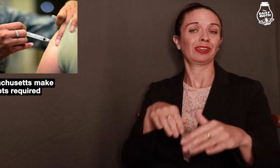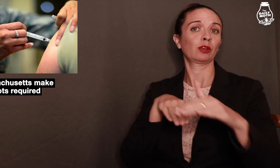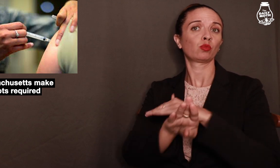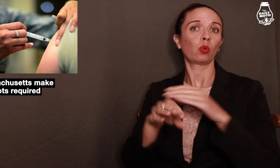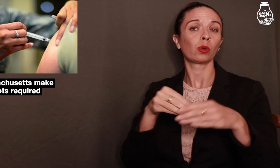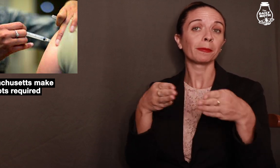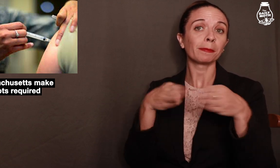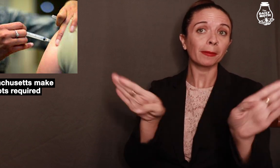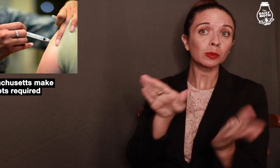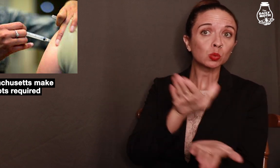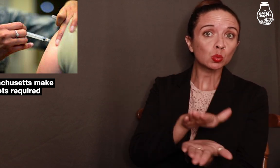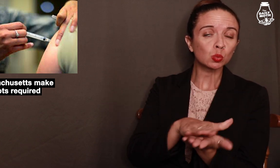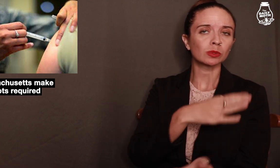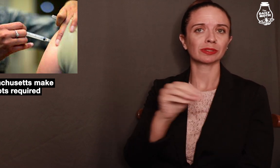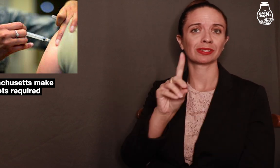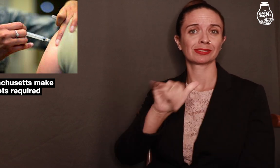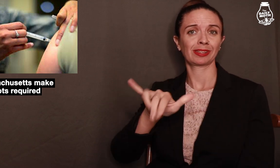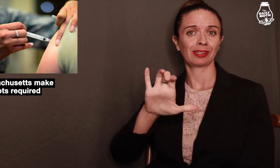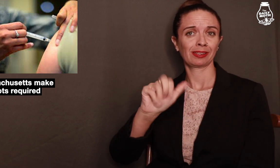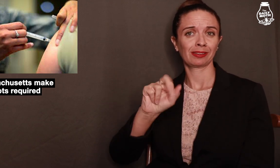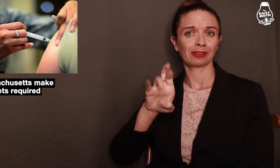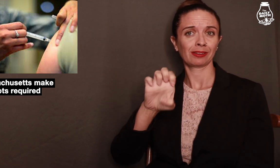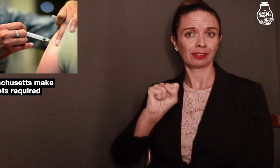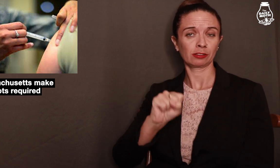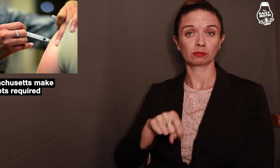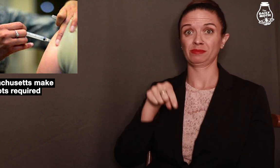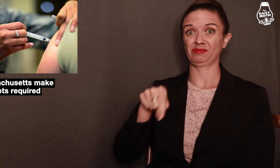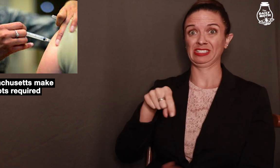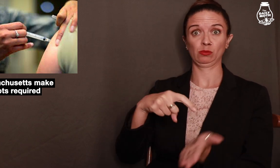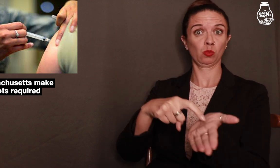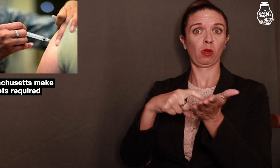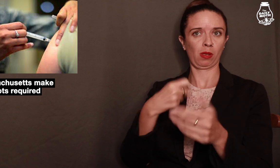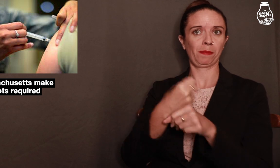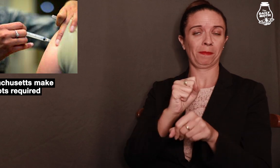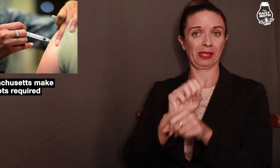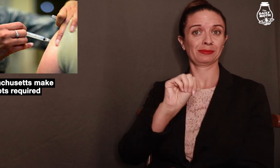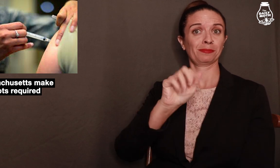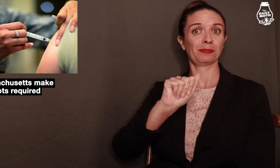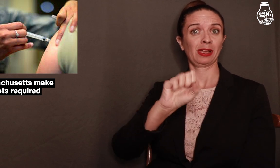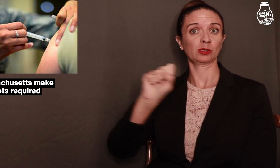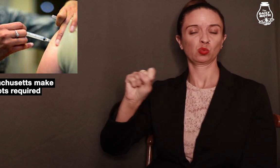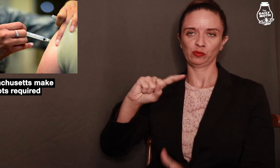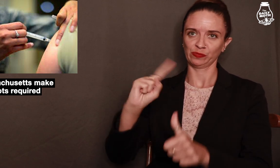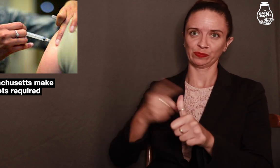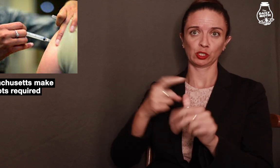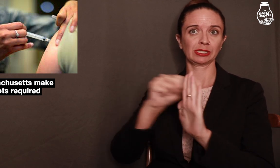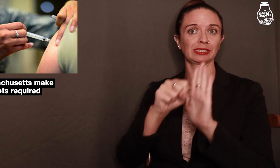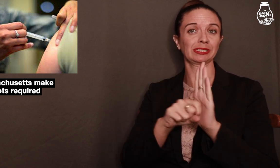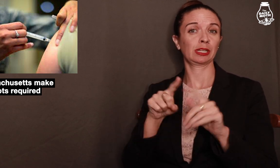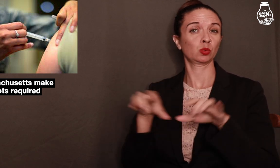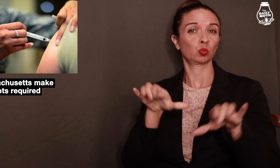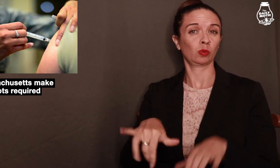to stay enrolled in public schools and day cares. This requirement makes Massachusetts the first state to